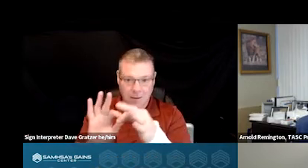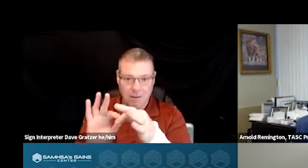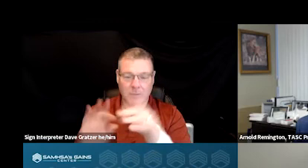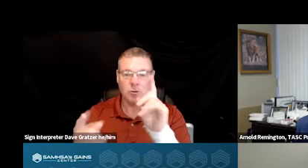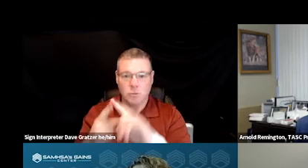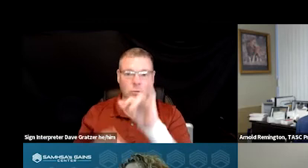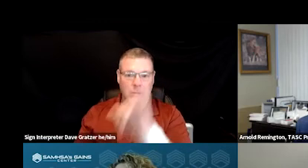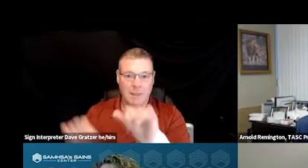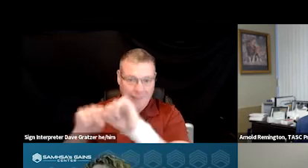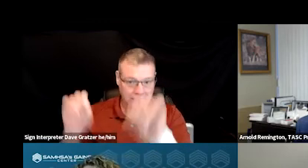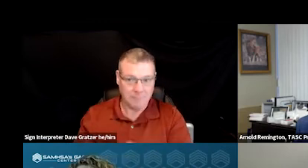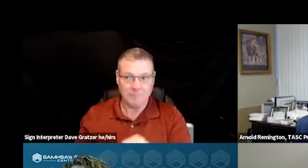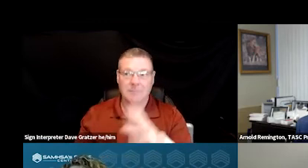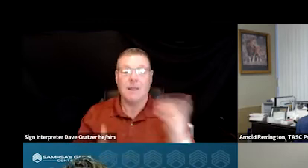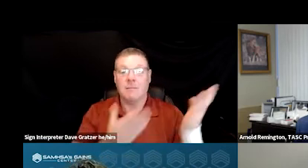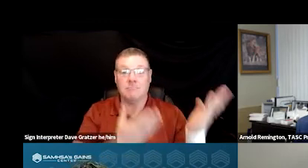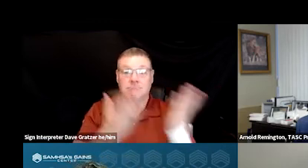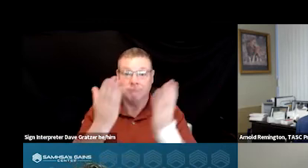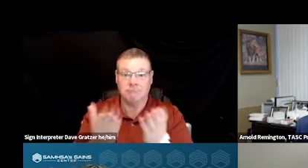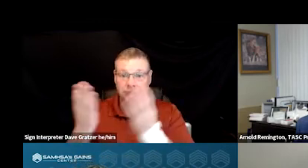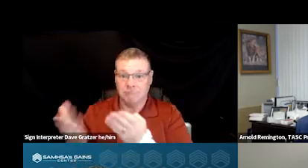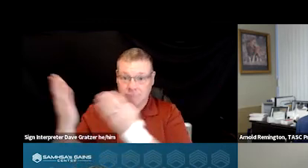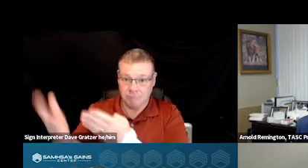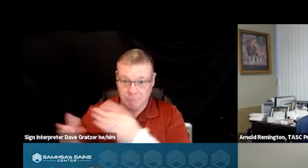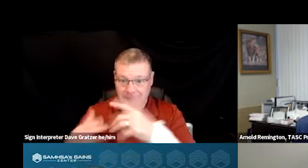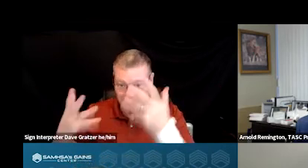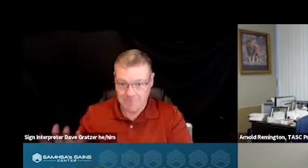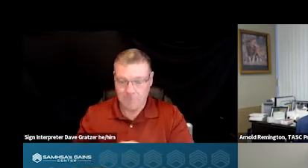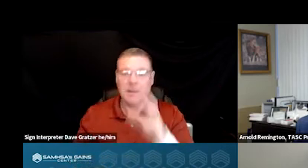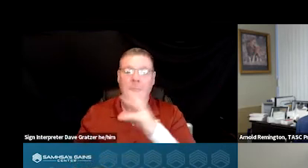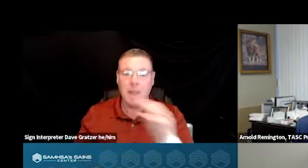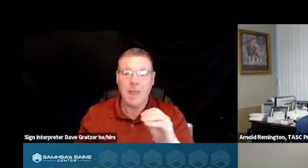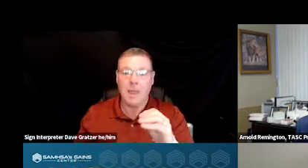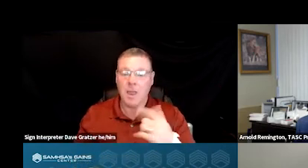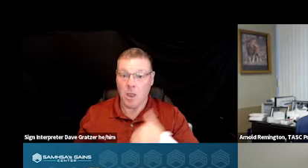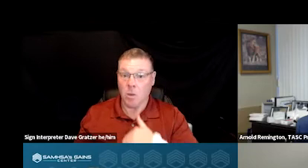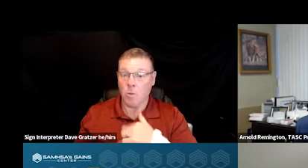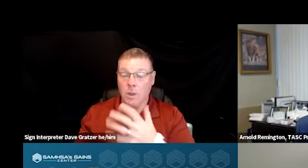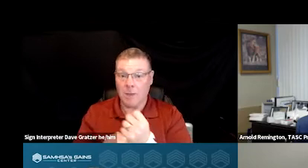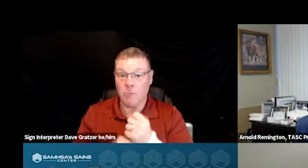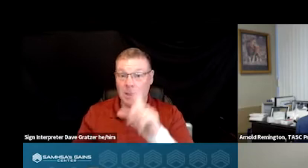that that handoff has been made, and frequently about, we receive a hundred calls.